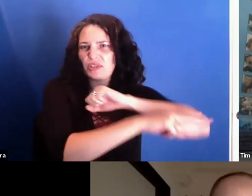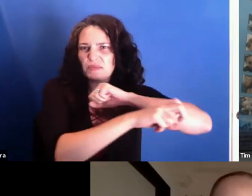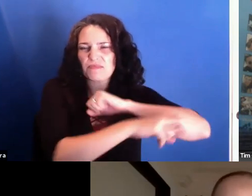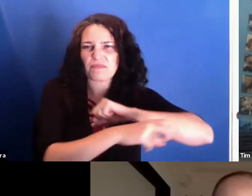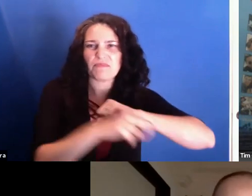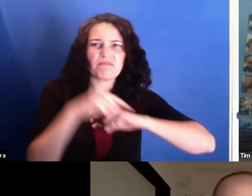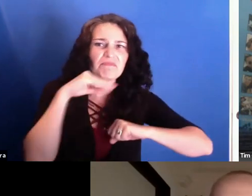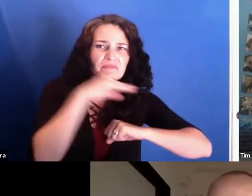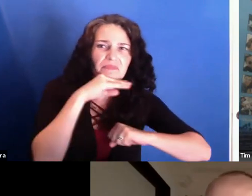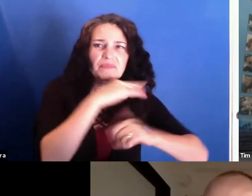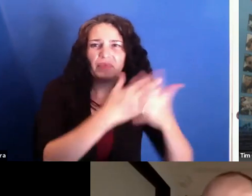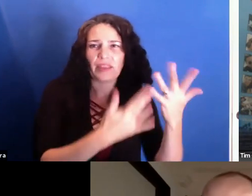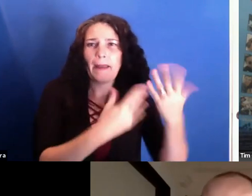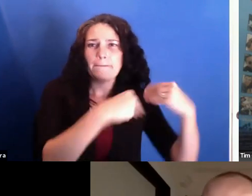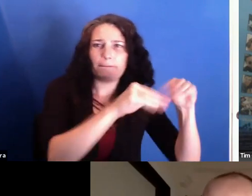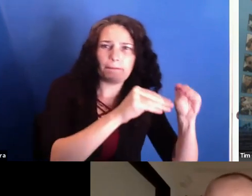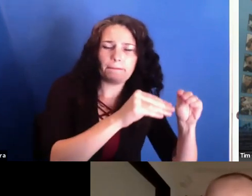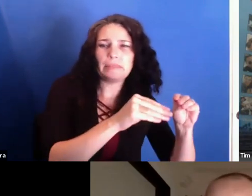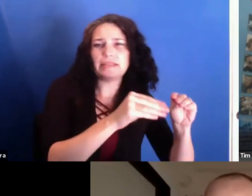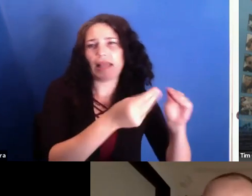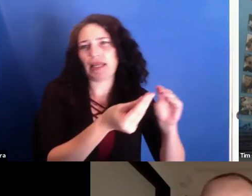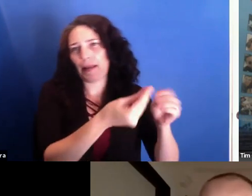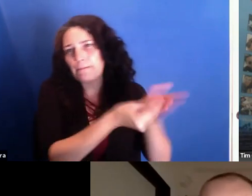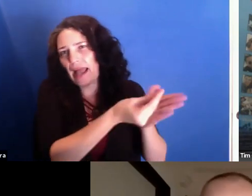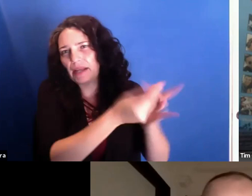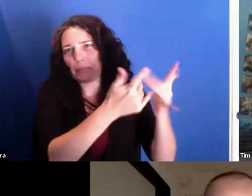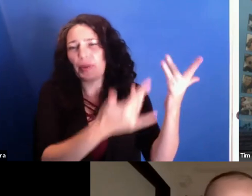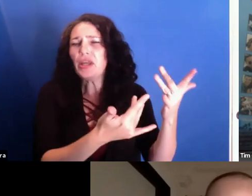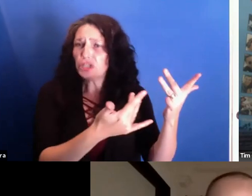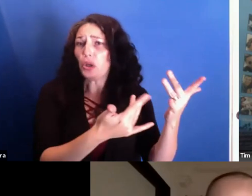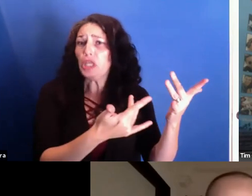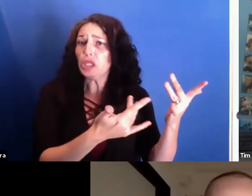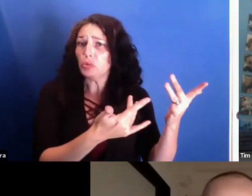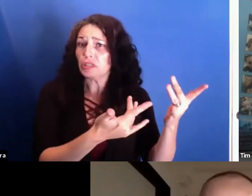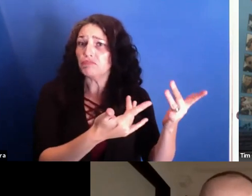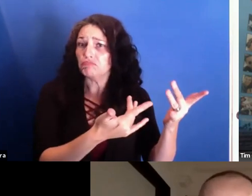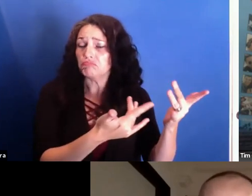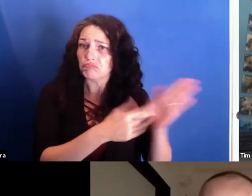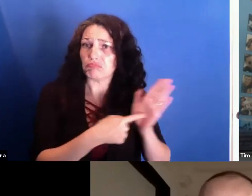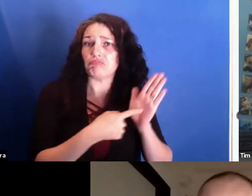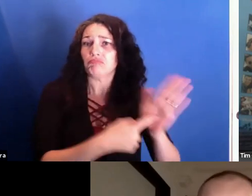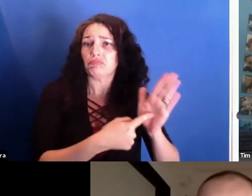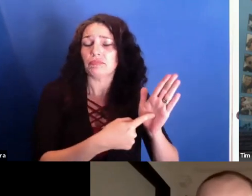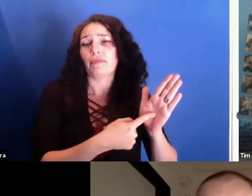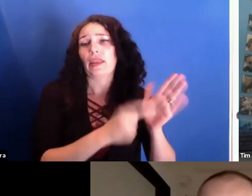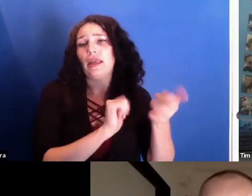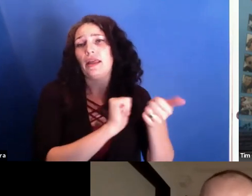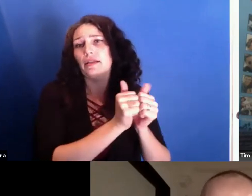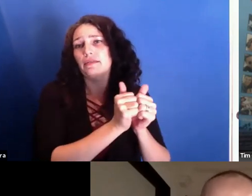So he was a very dodged and feared journalist. And Antoaneta said, he is the character.